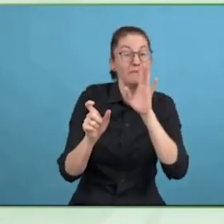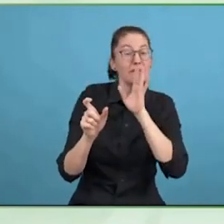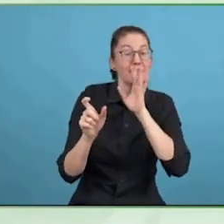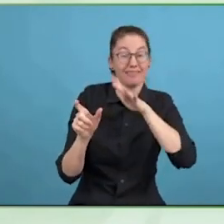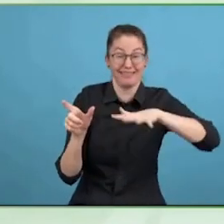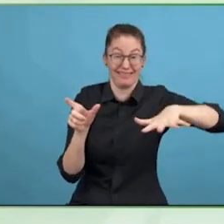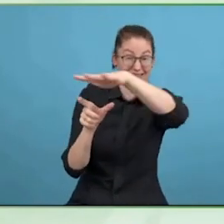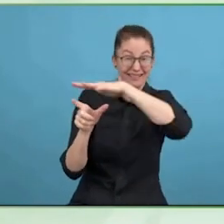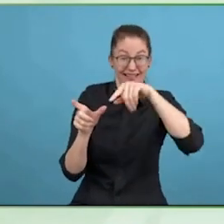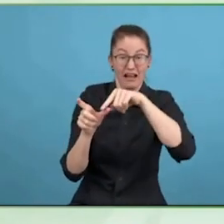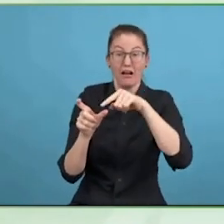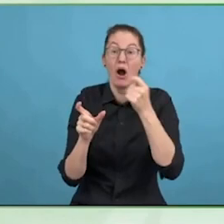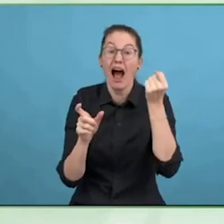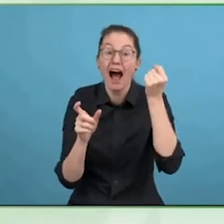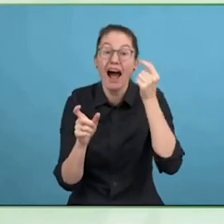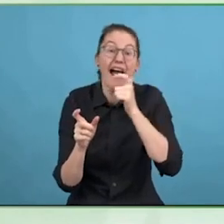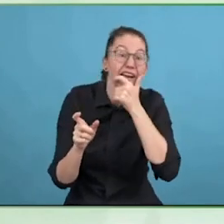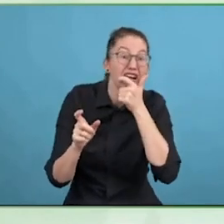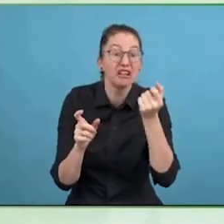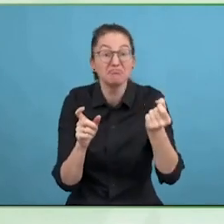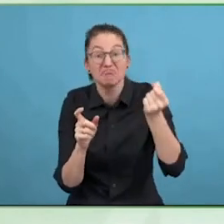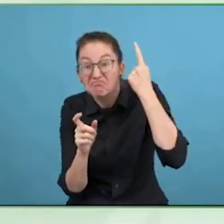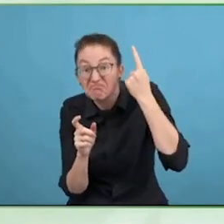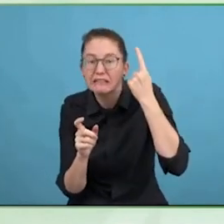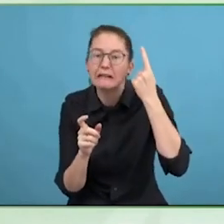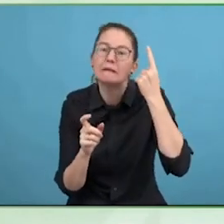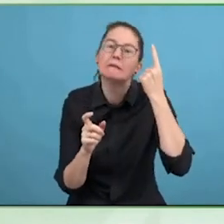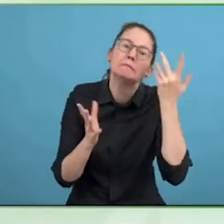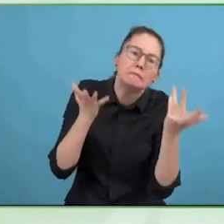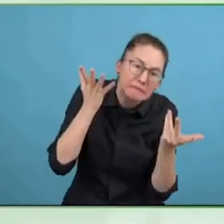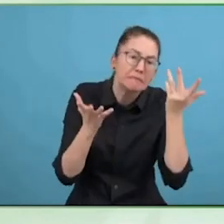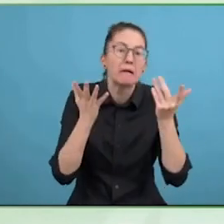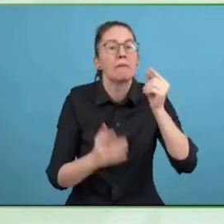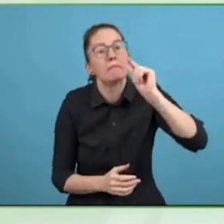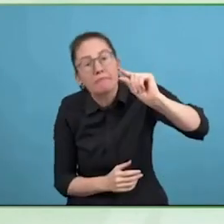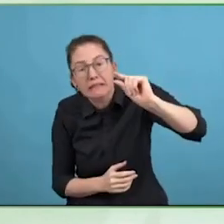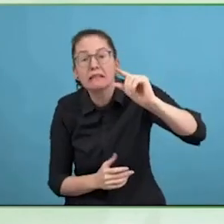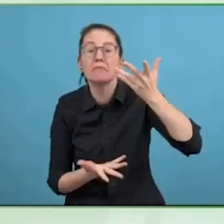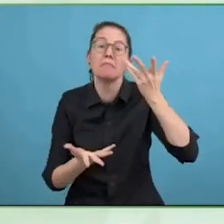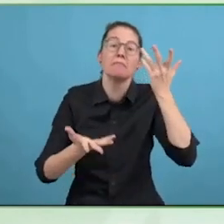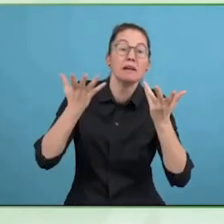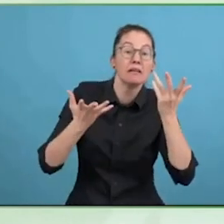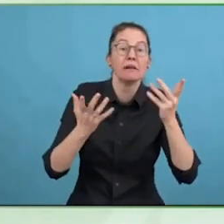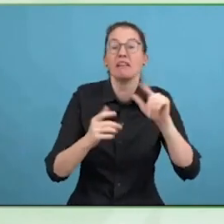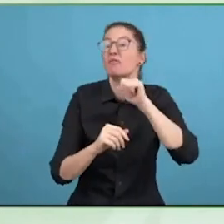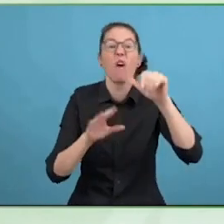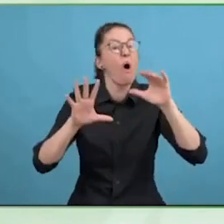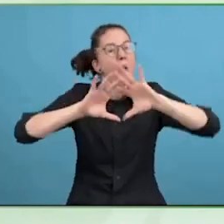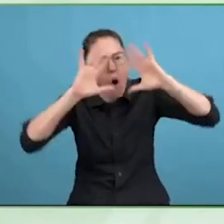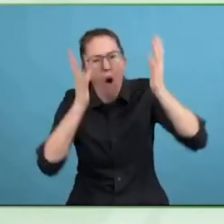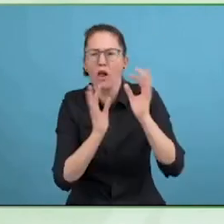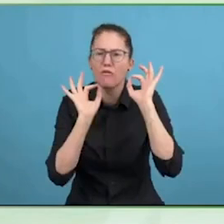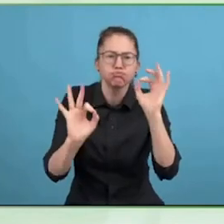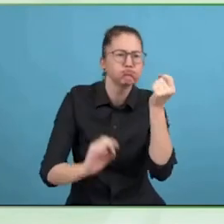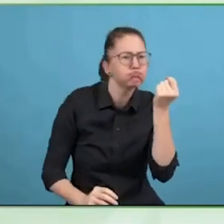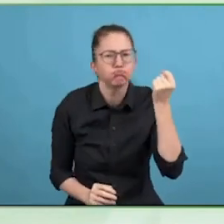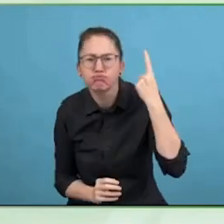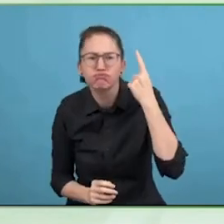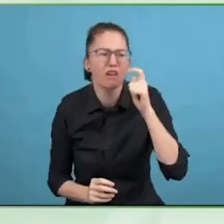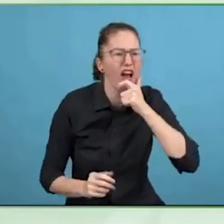So I think that is one of the big advantages in regional chapters.